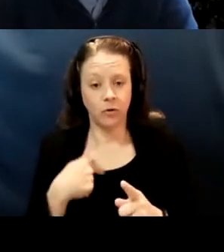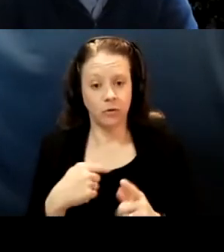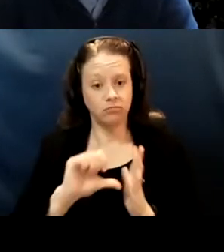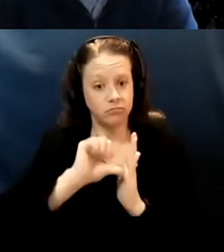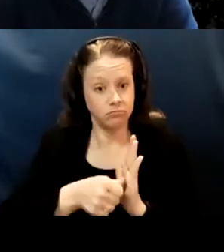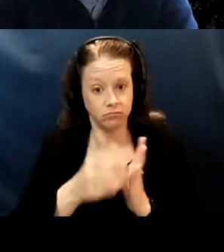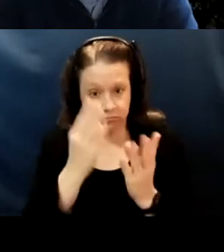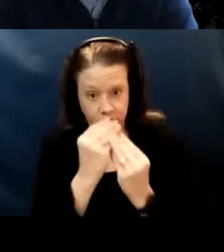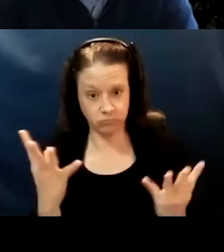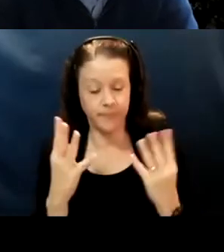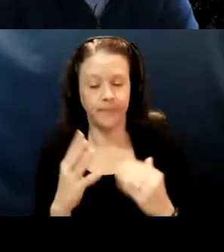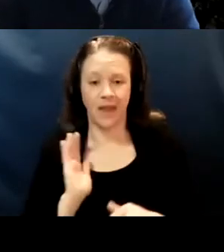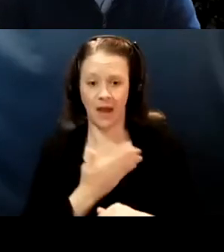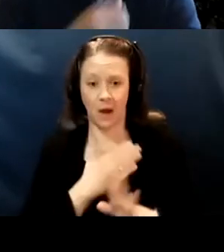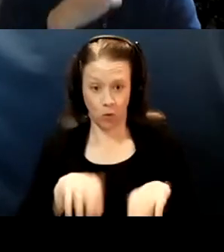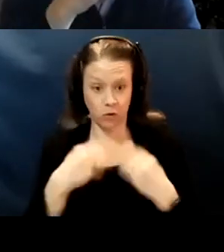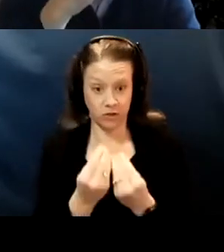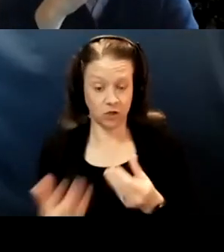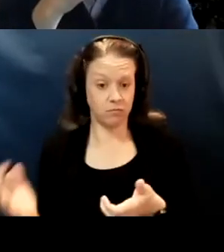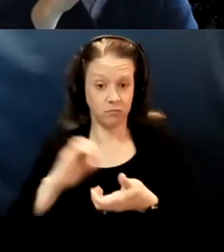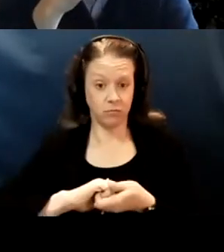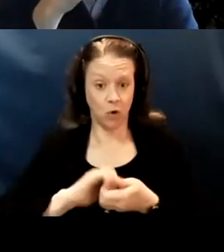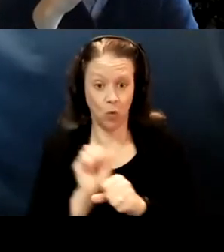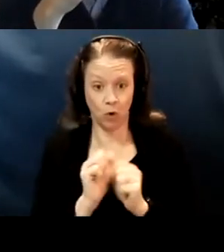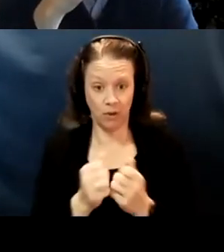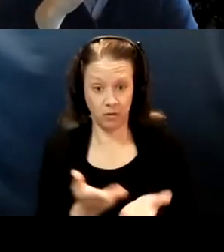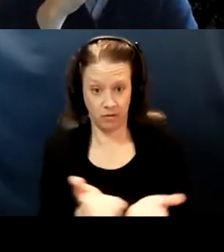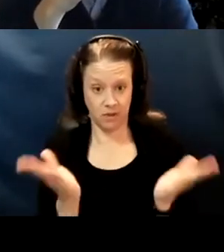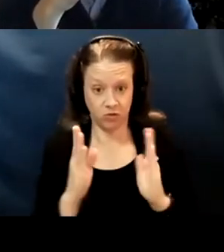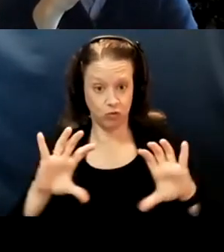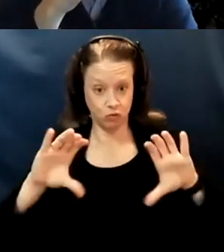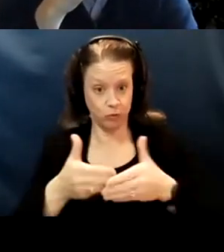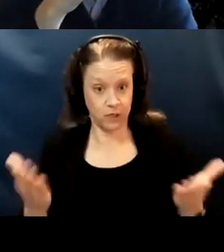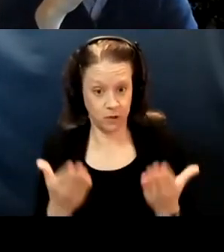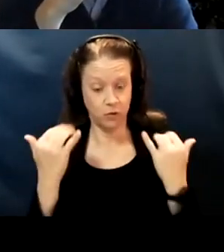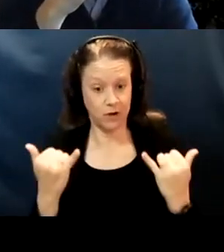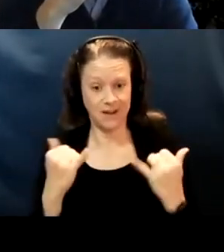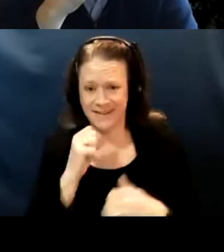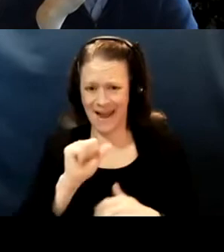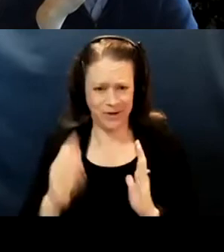our organization working with our friends here today, you know, isn't just new to the CVAC.